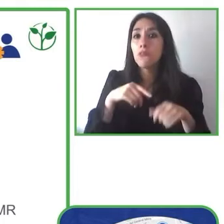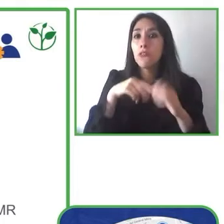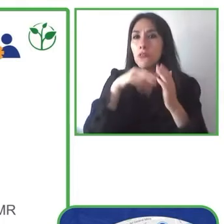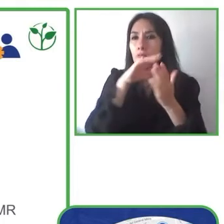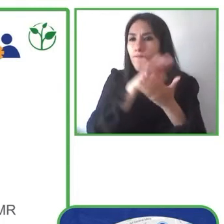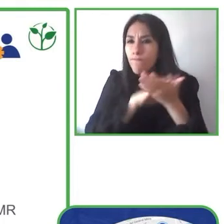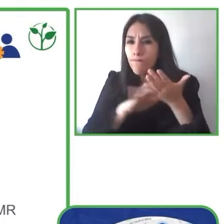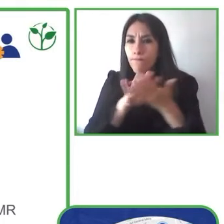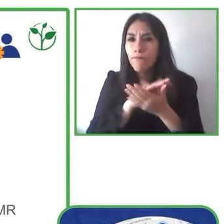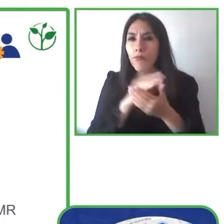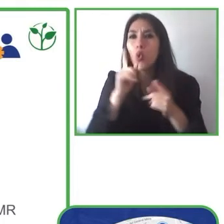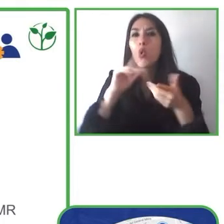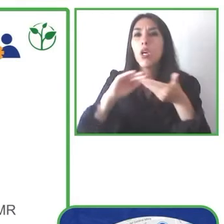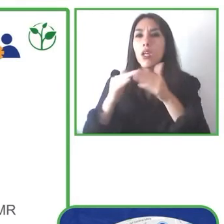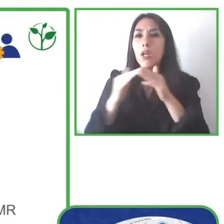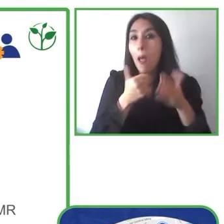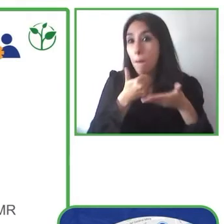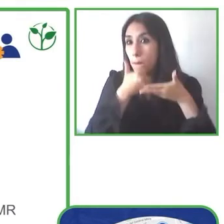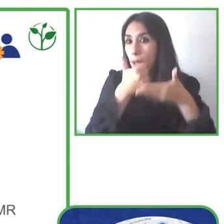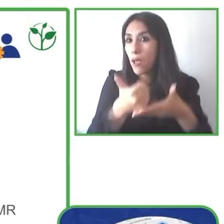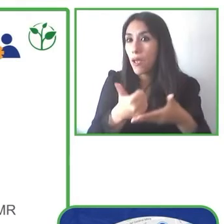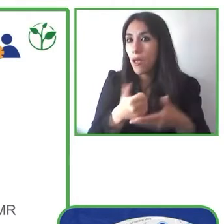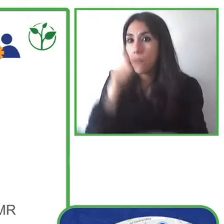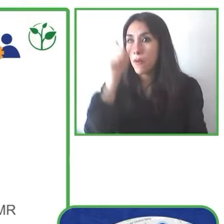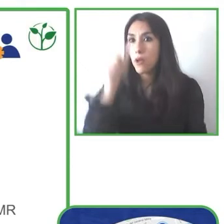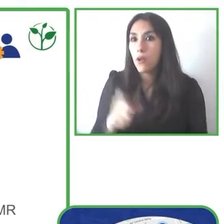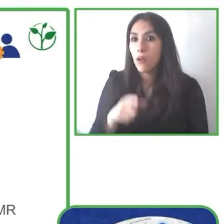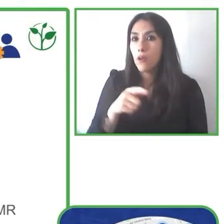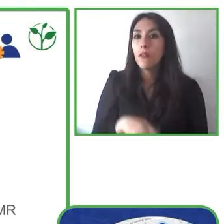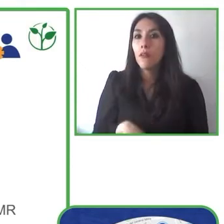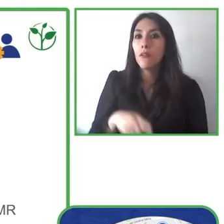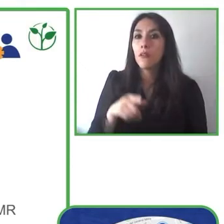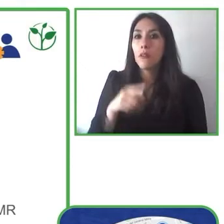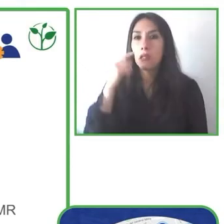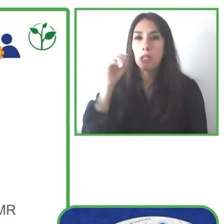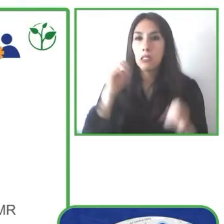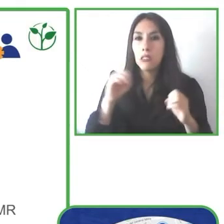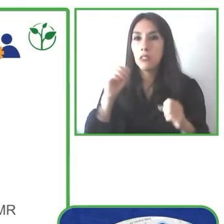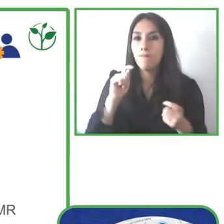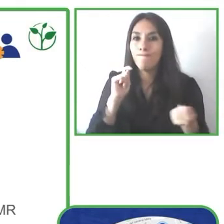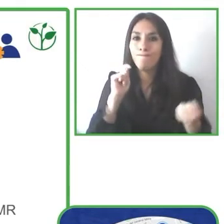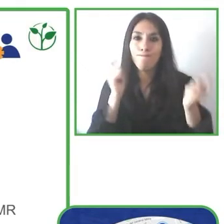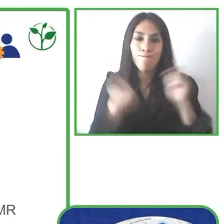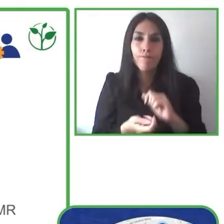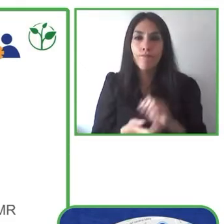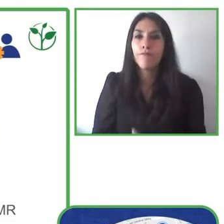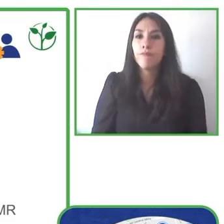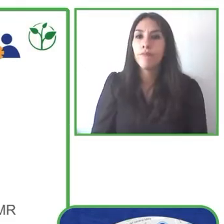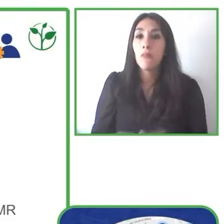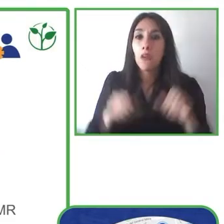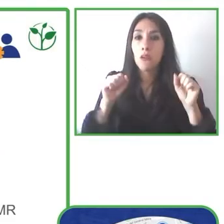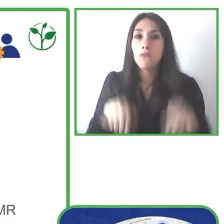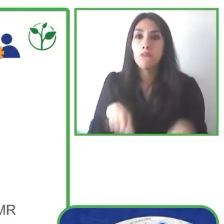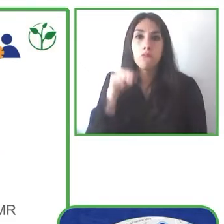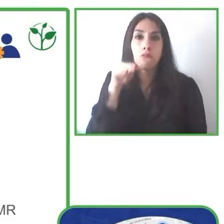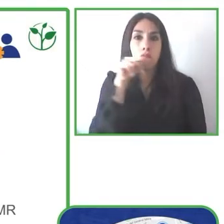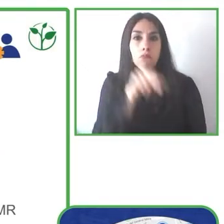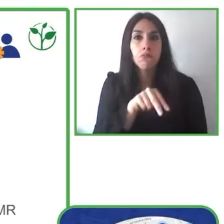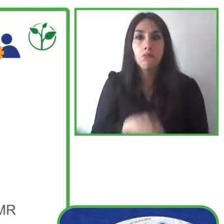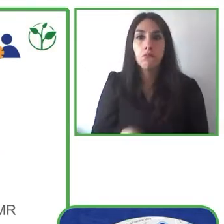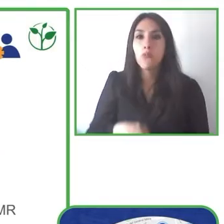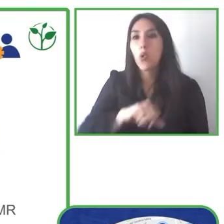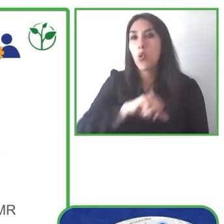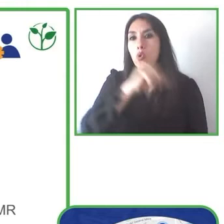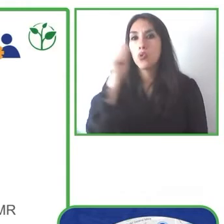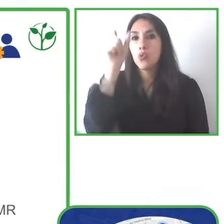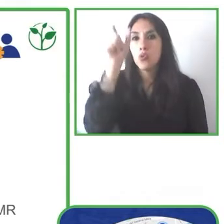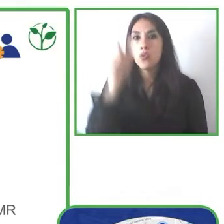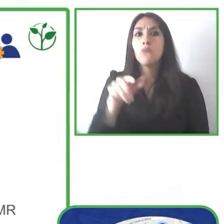and to be able to provide the information on the fraudulent use of the disability cards that are